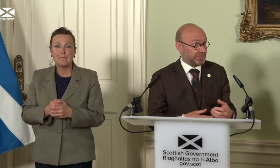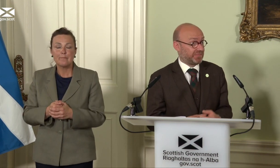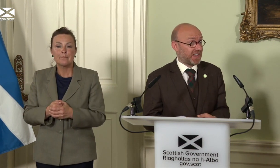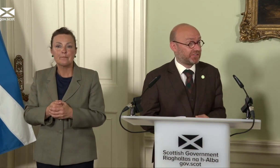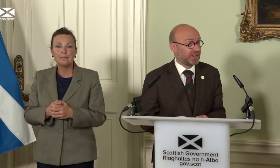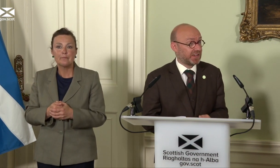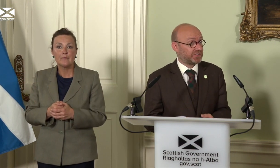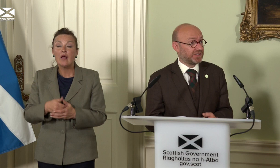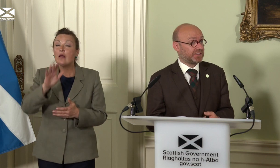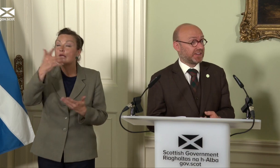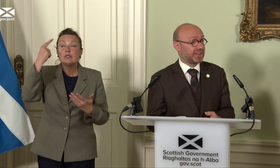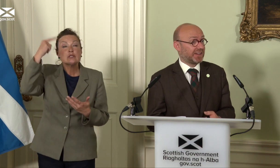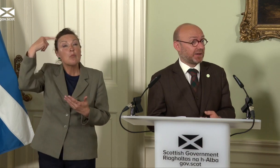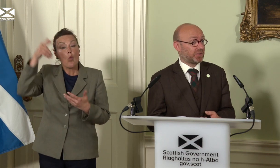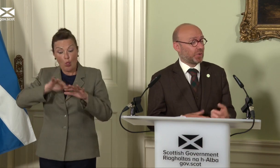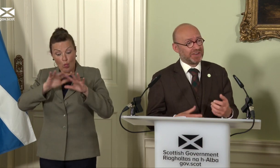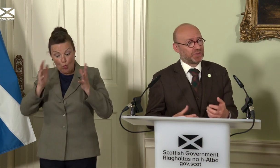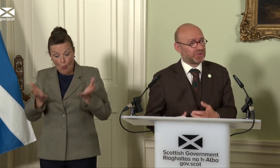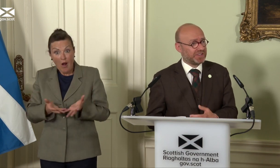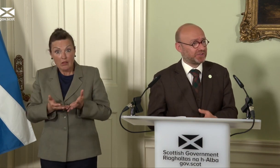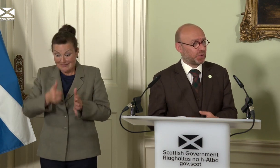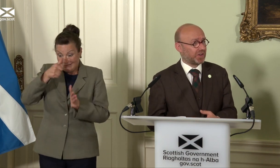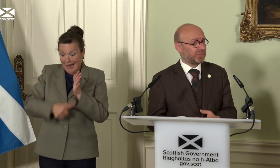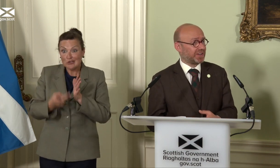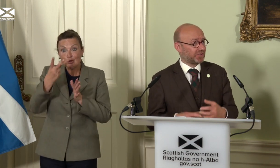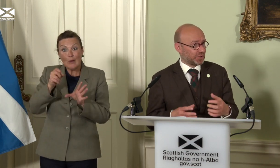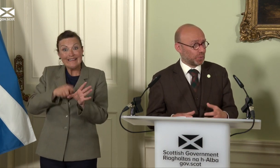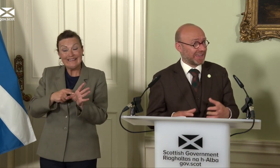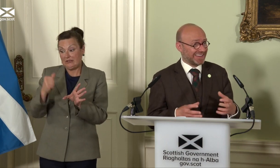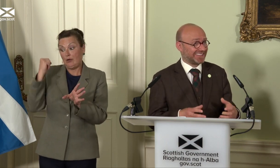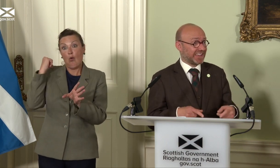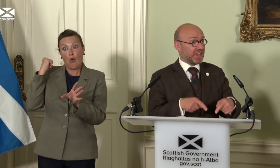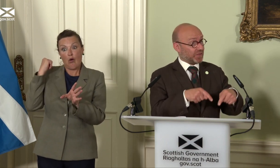the kind if transition that needs to happen 20 or 30 years ago, it could’ve been done slowly and easily.